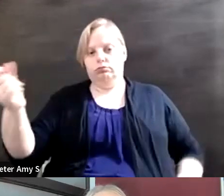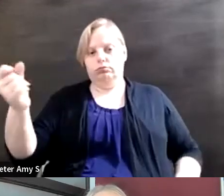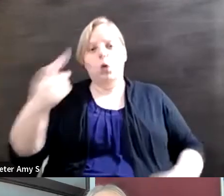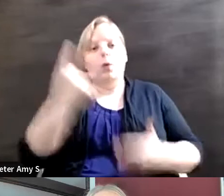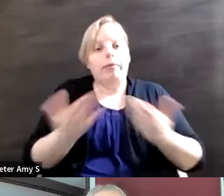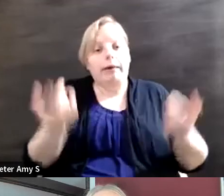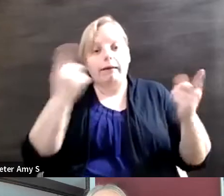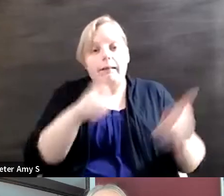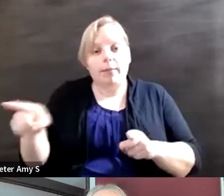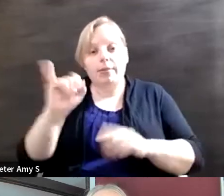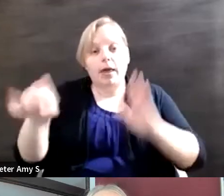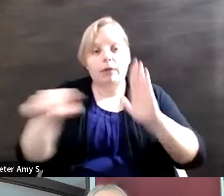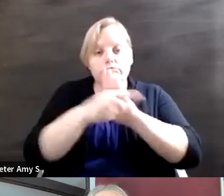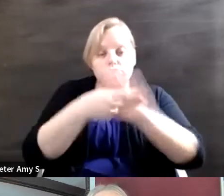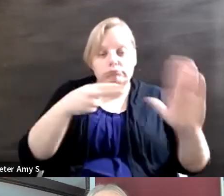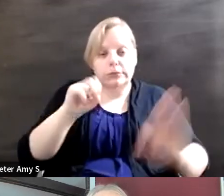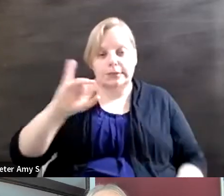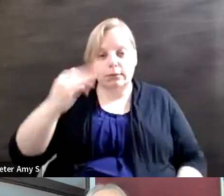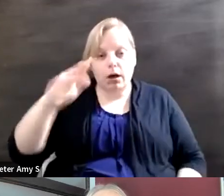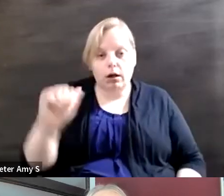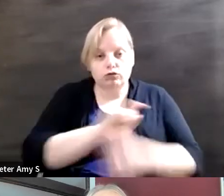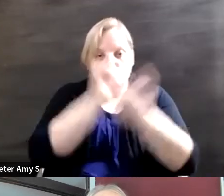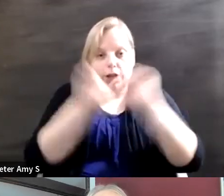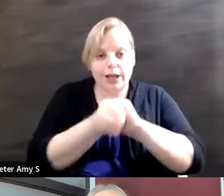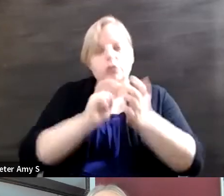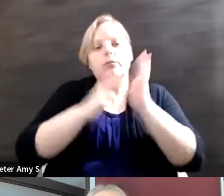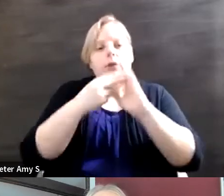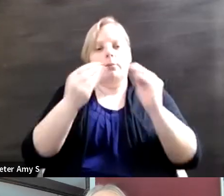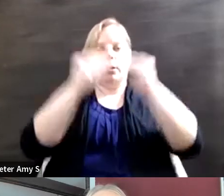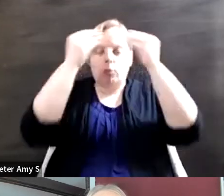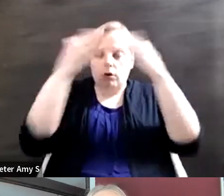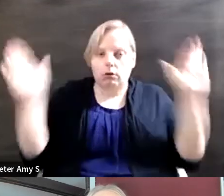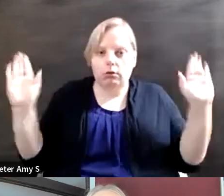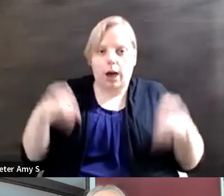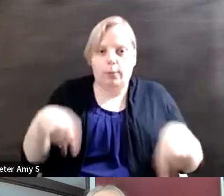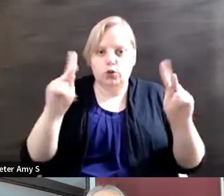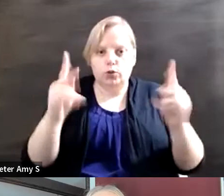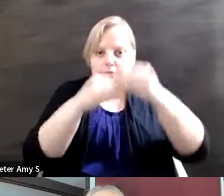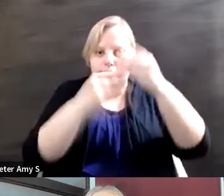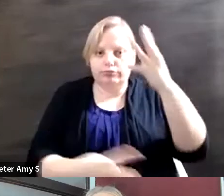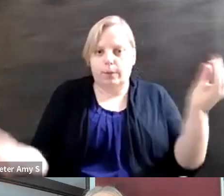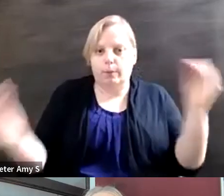stigma we open that theoretical door for greater opportunities because now we've had an event that